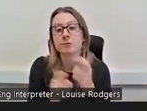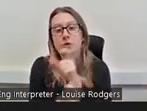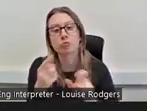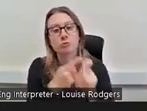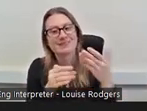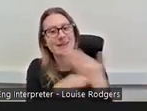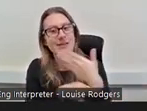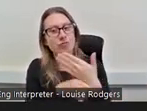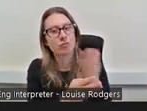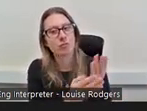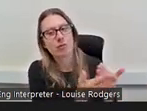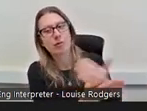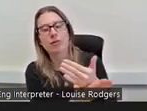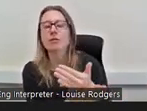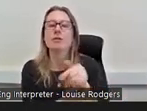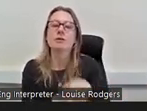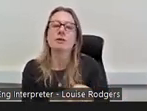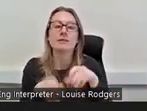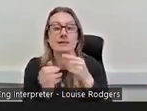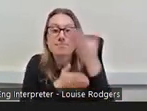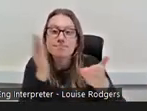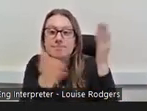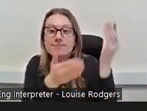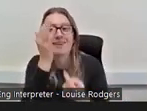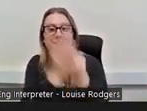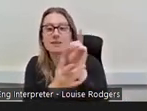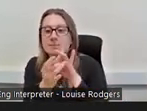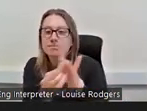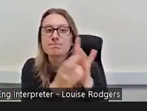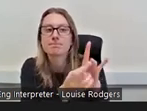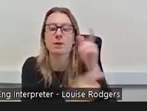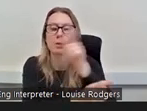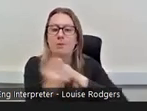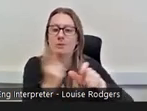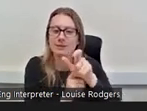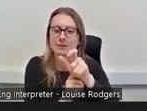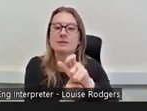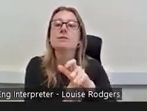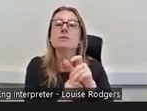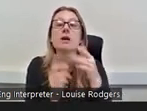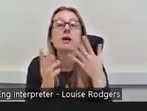things and where I was going out doing events, engaging with communities. From that, results